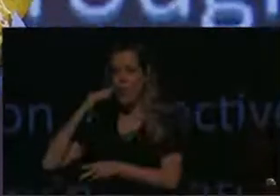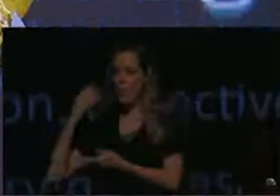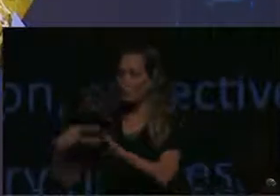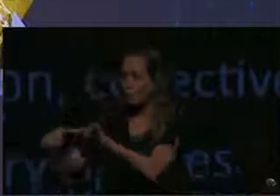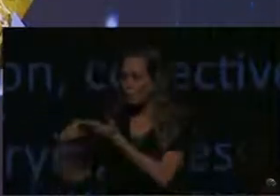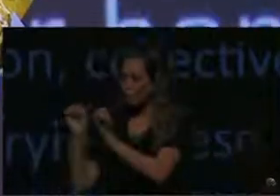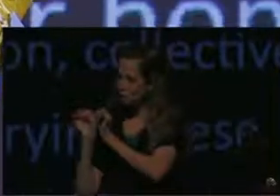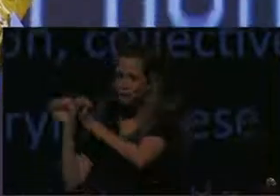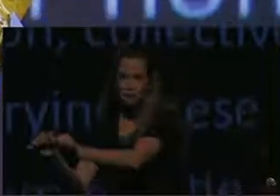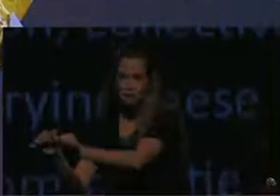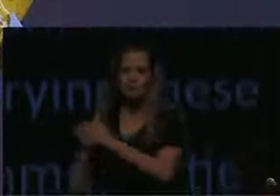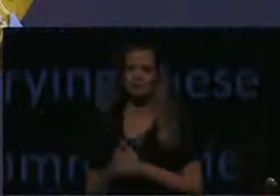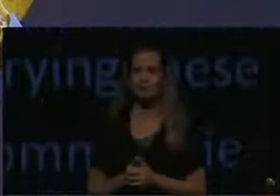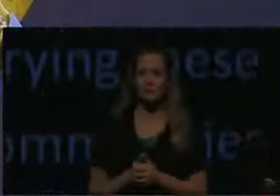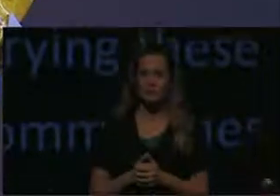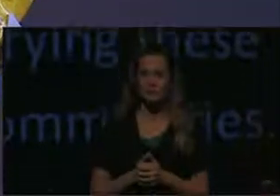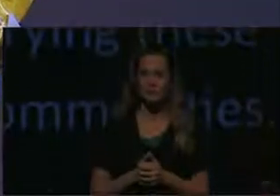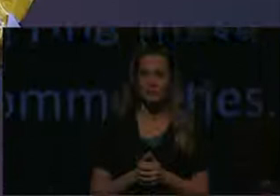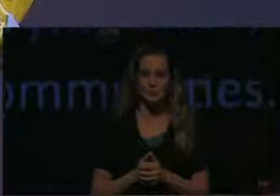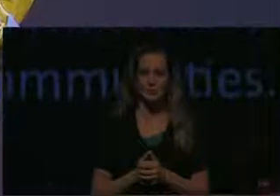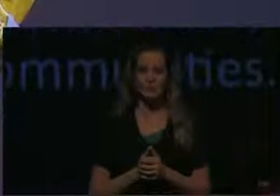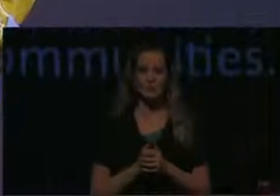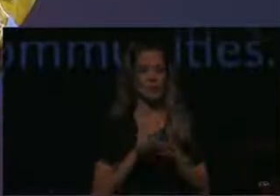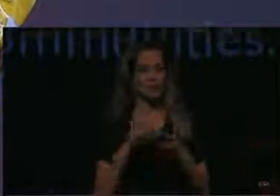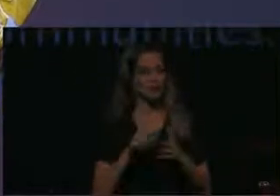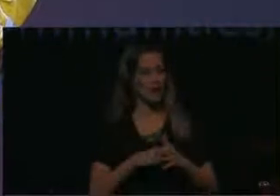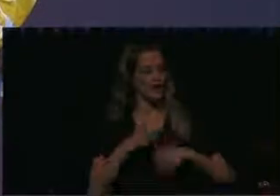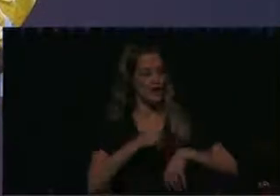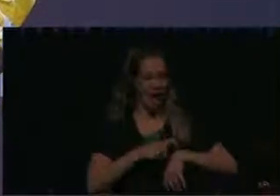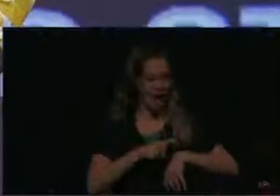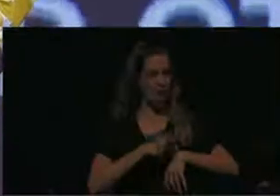concept that things start when they need to start. We embrace and celebrate taking